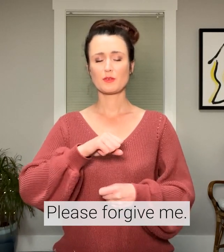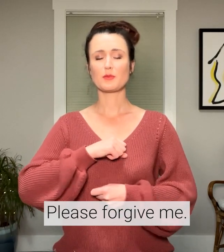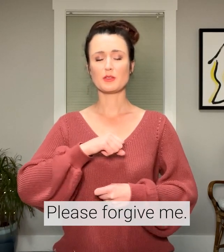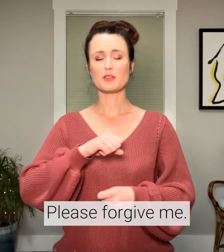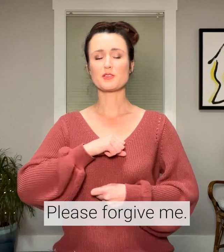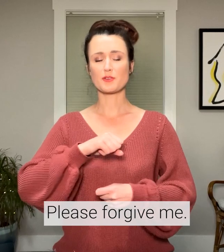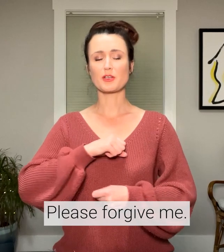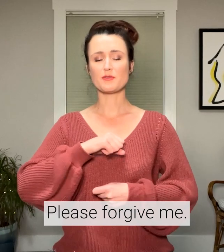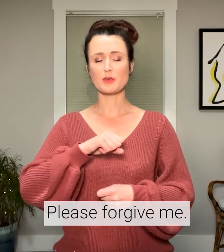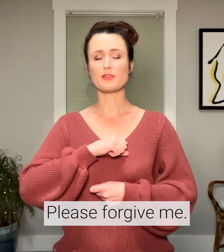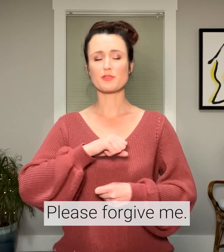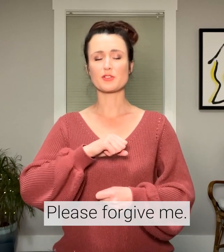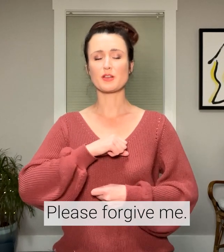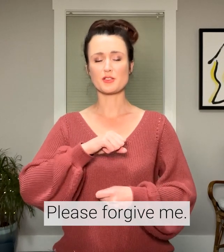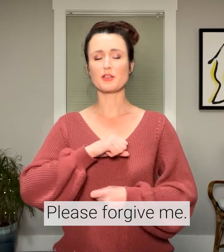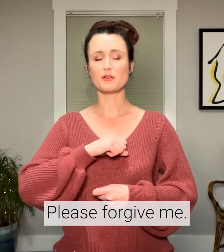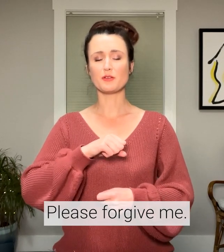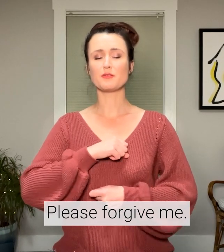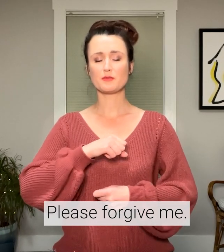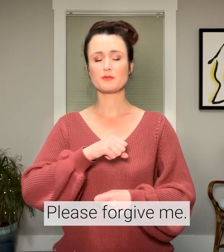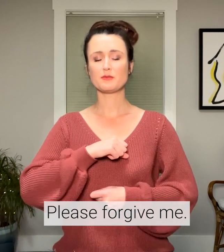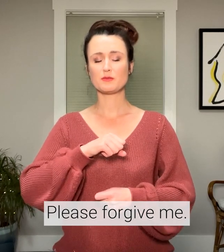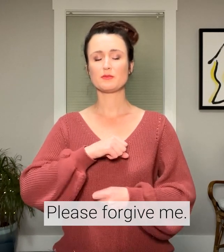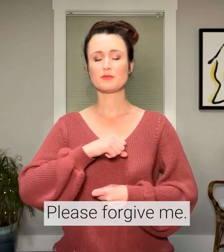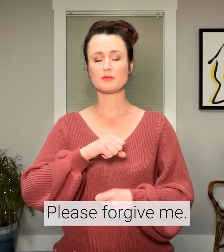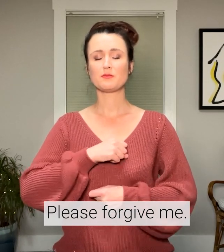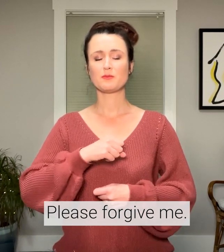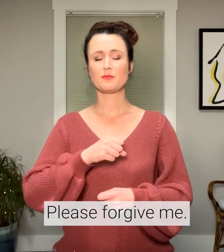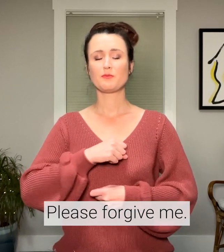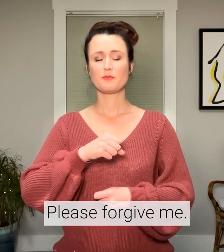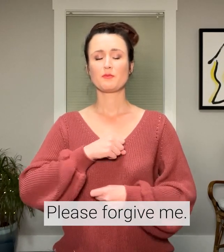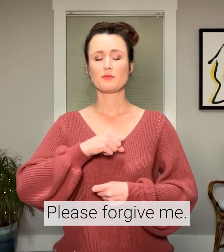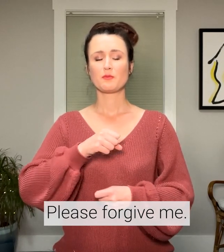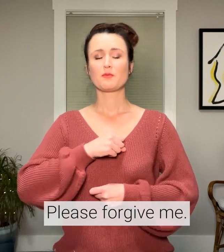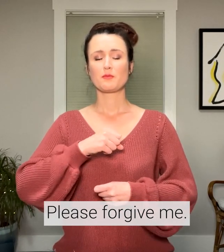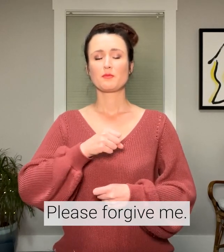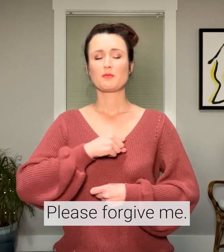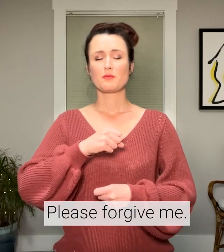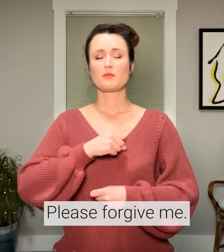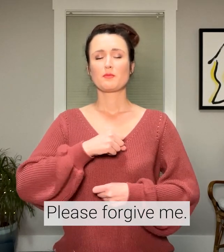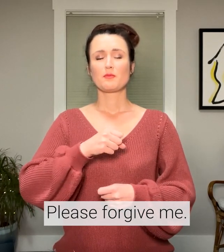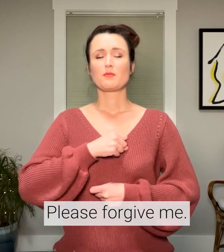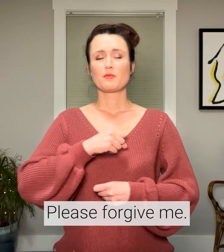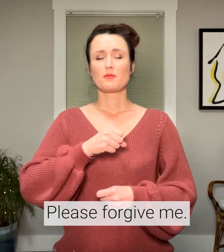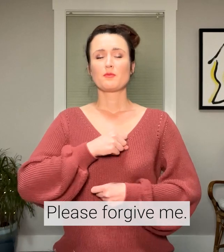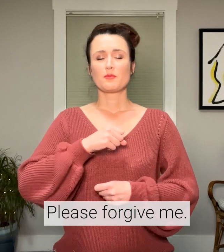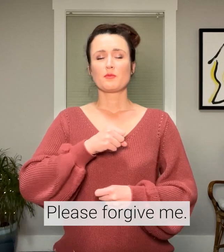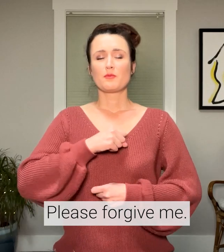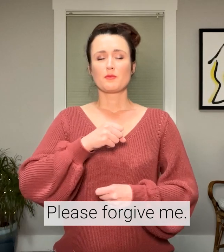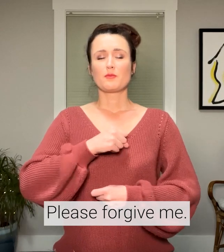Please forgive me for judging you.